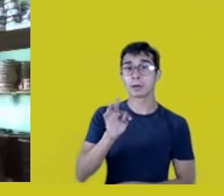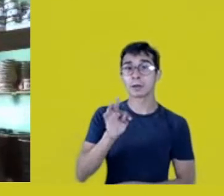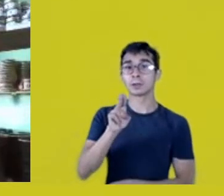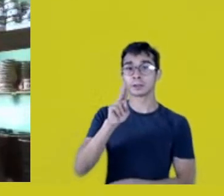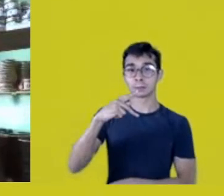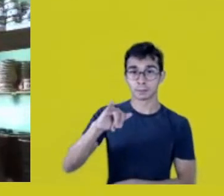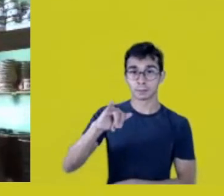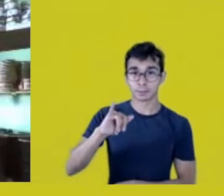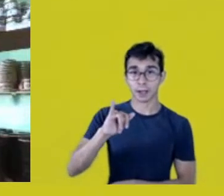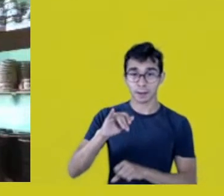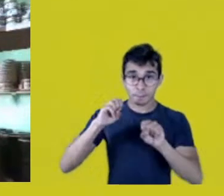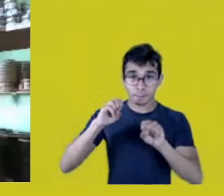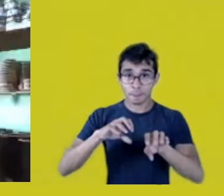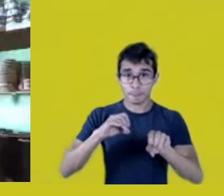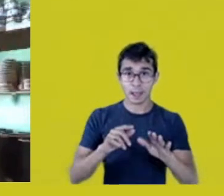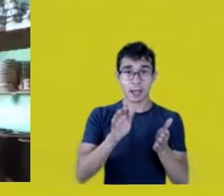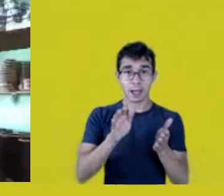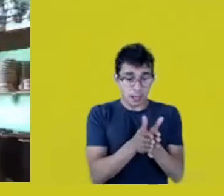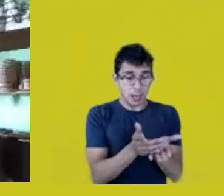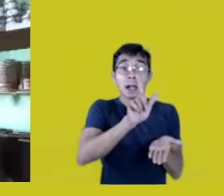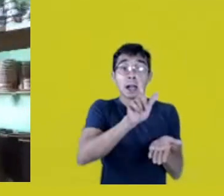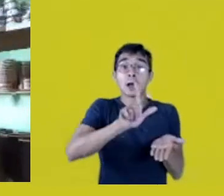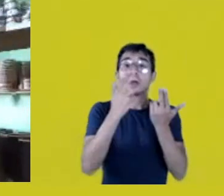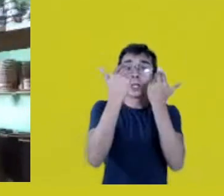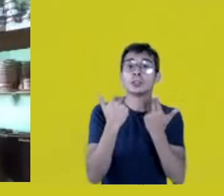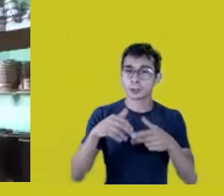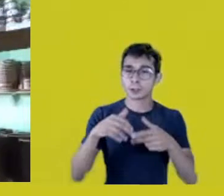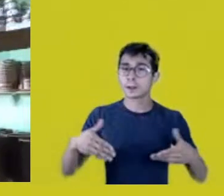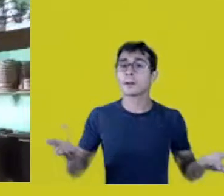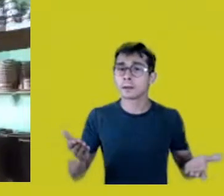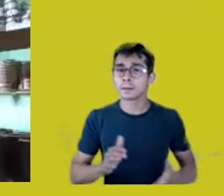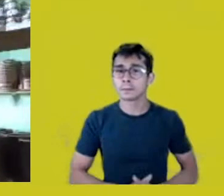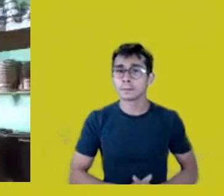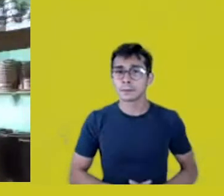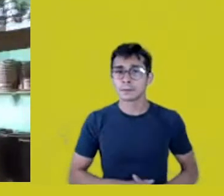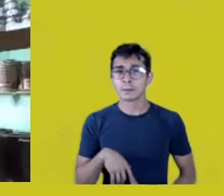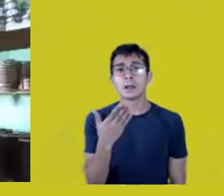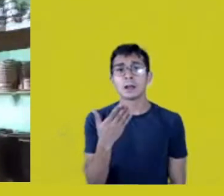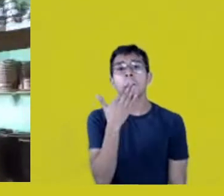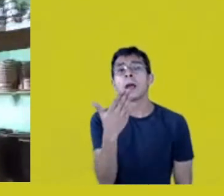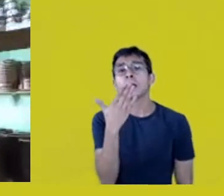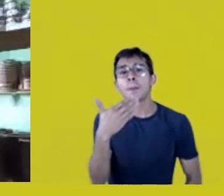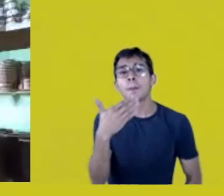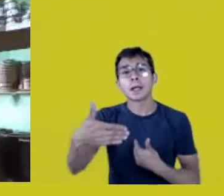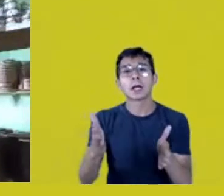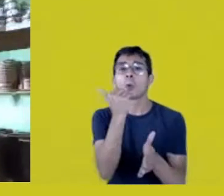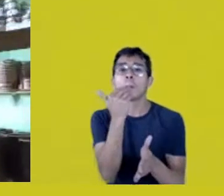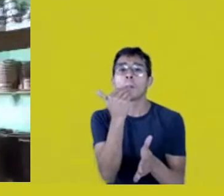Where are our writers? We’re begging for food kits in this pandemic